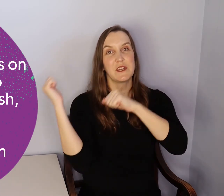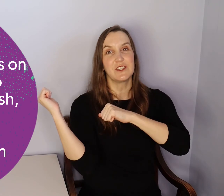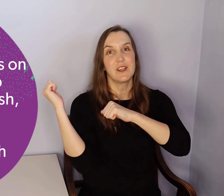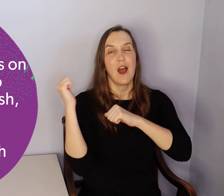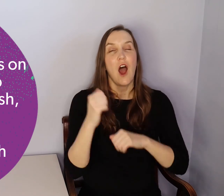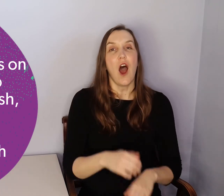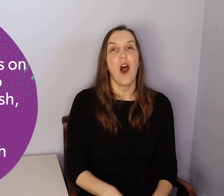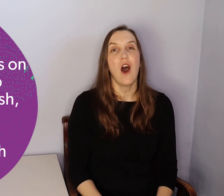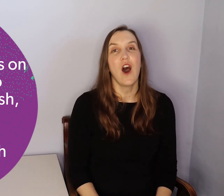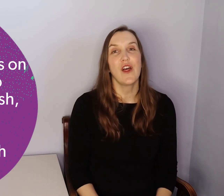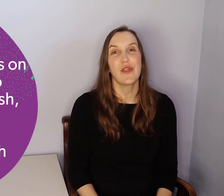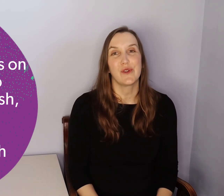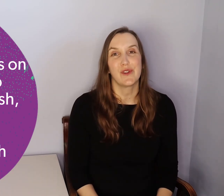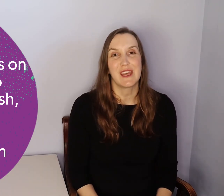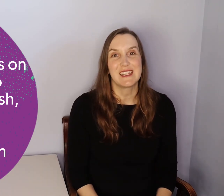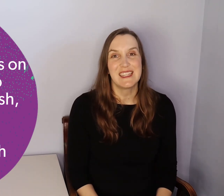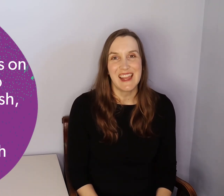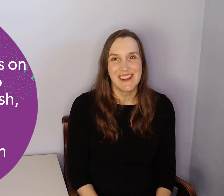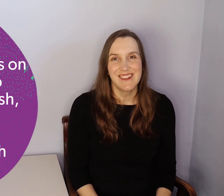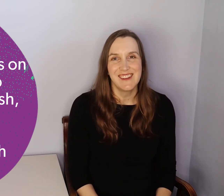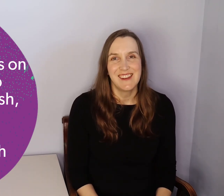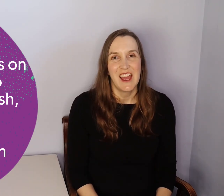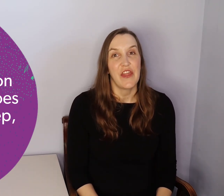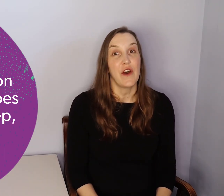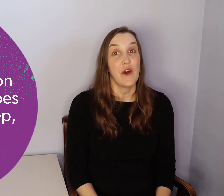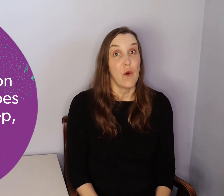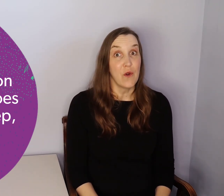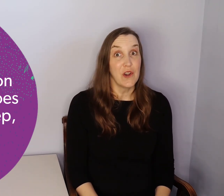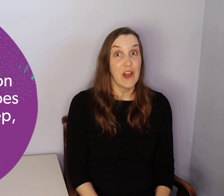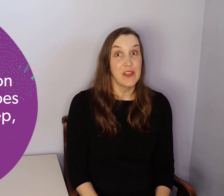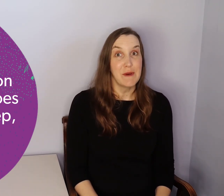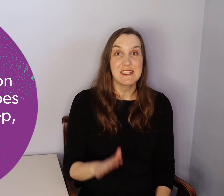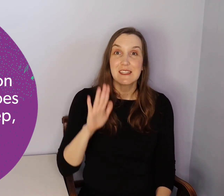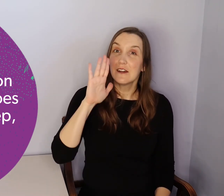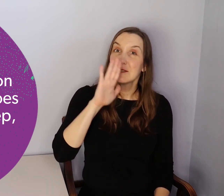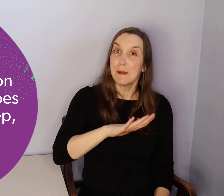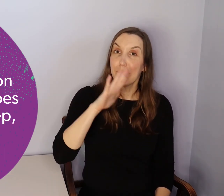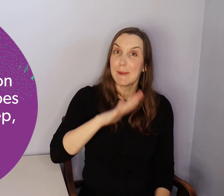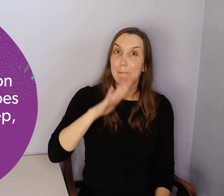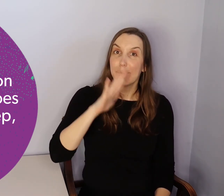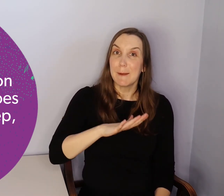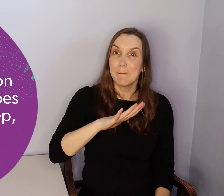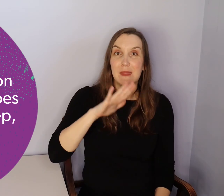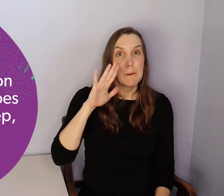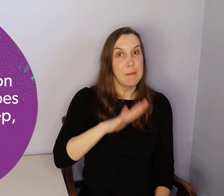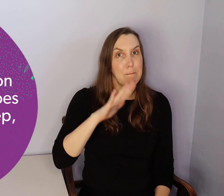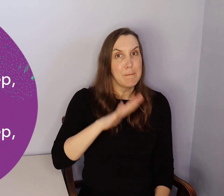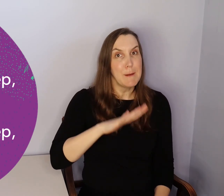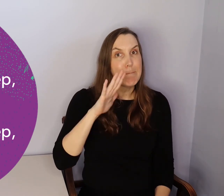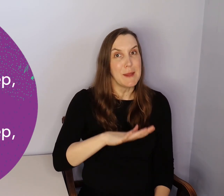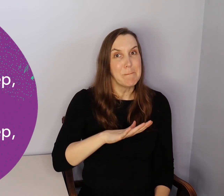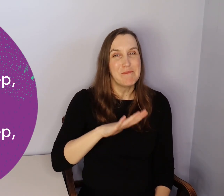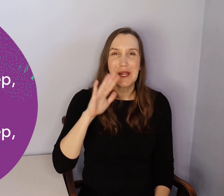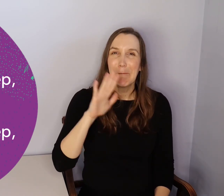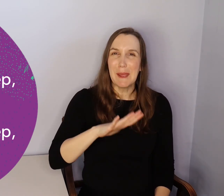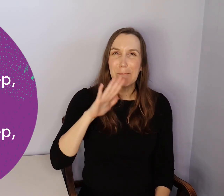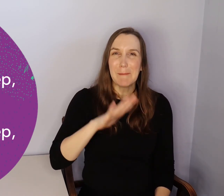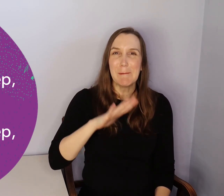swish, swish, all through the town. The horn on the bus goes beep, beep, beep, beep, beep, beep, beep, beep beep,